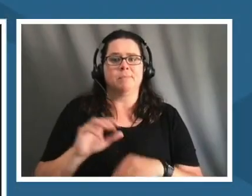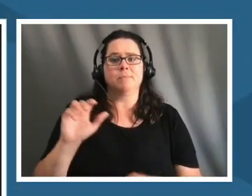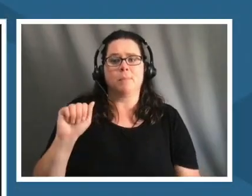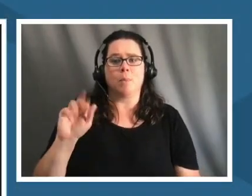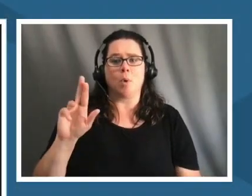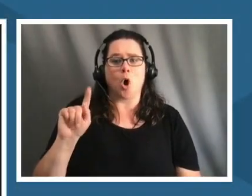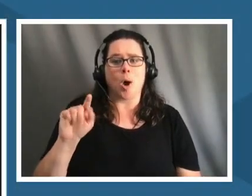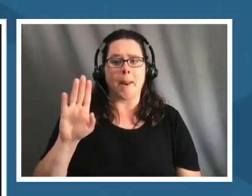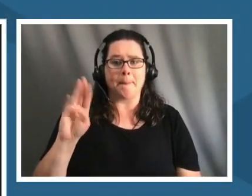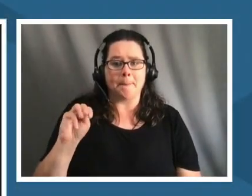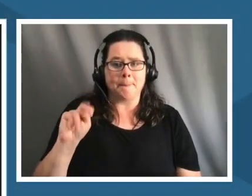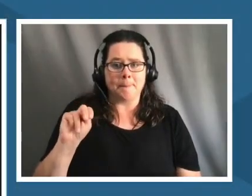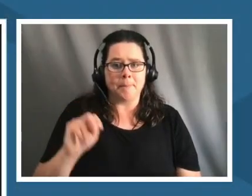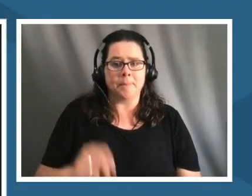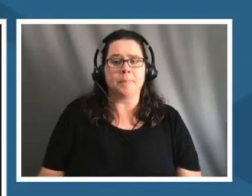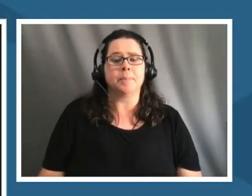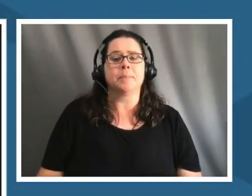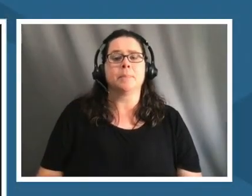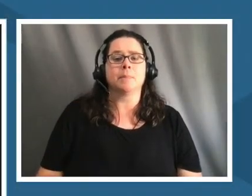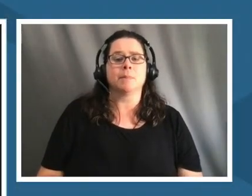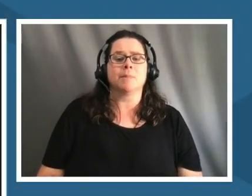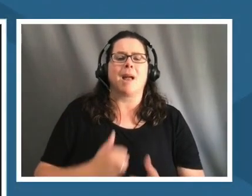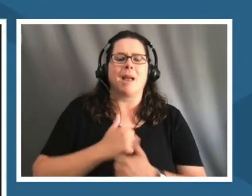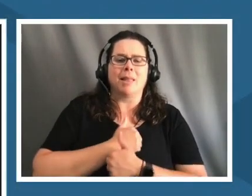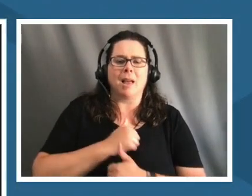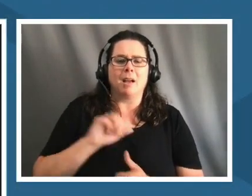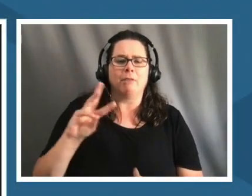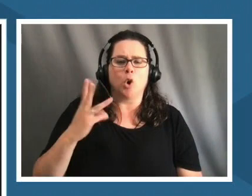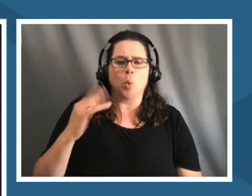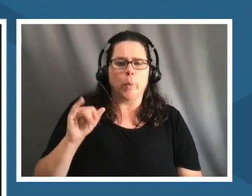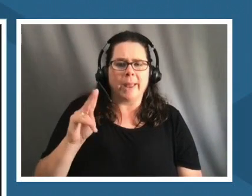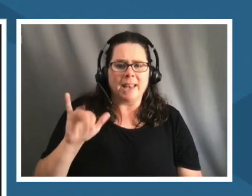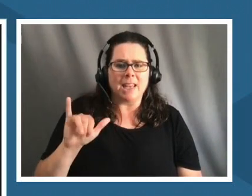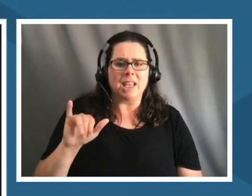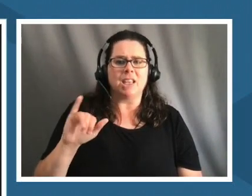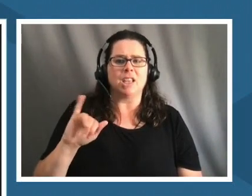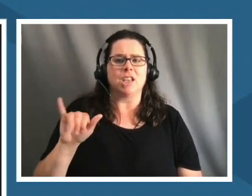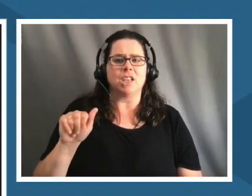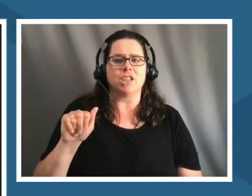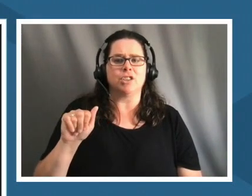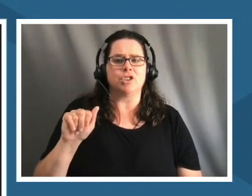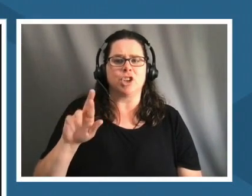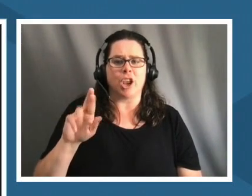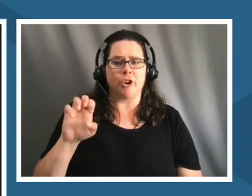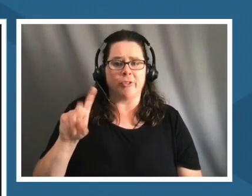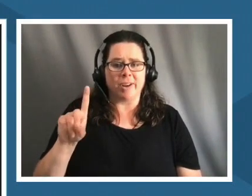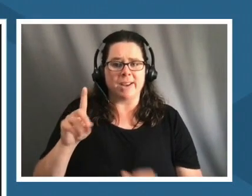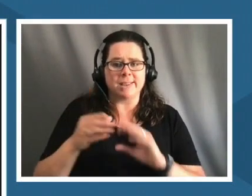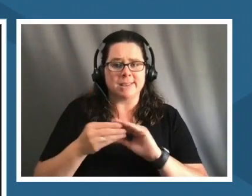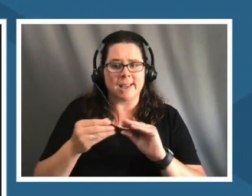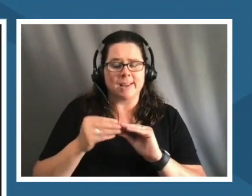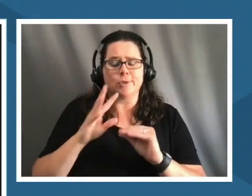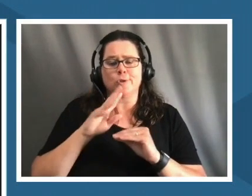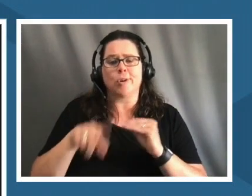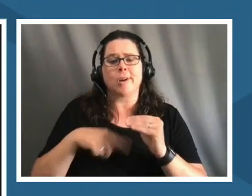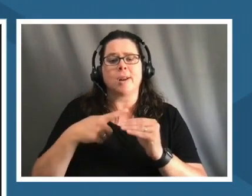um i just love what whitney and jared has said about just recognizing where we